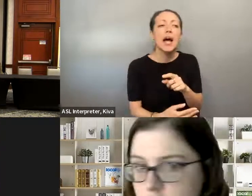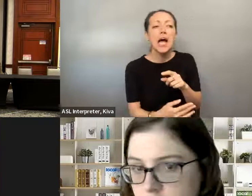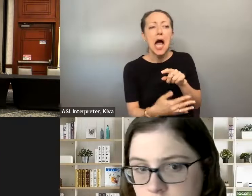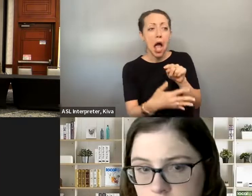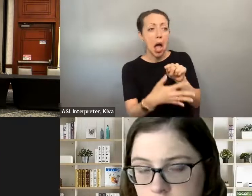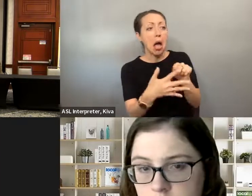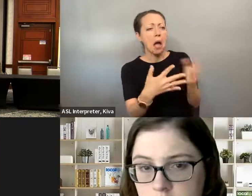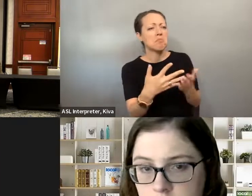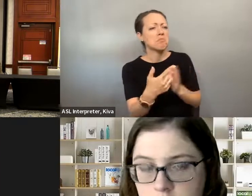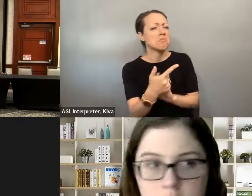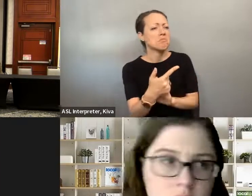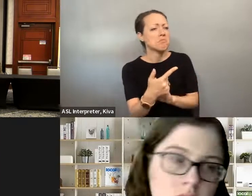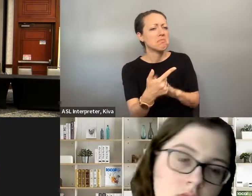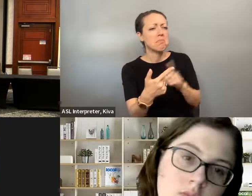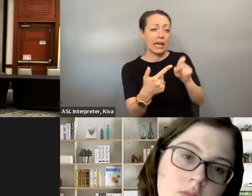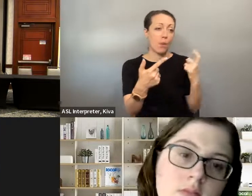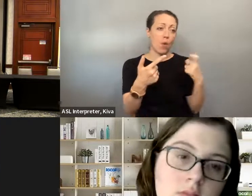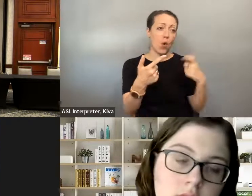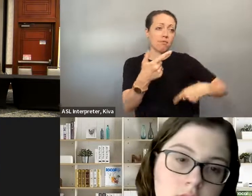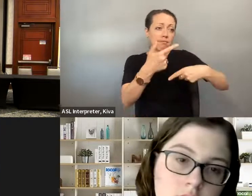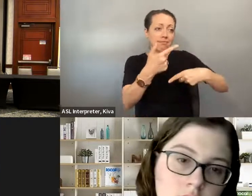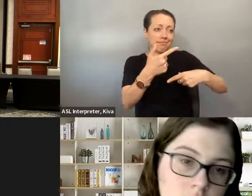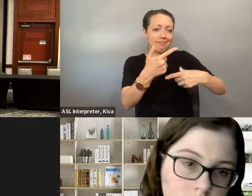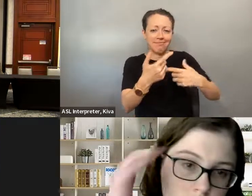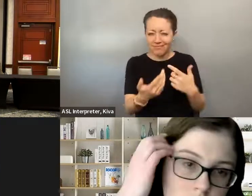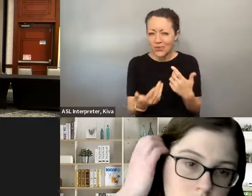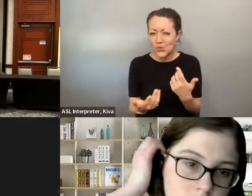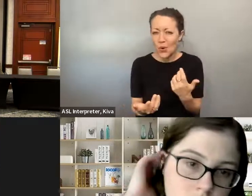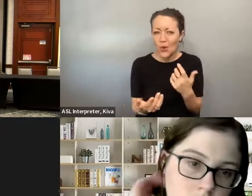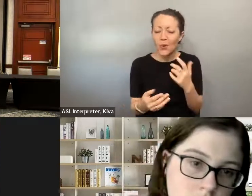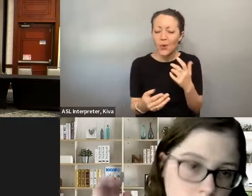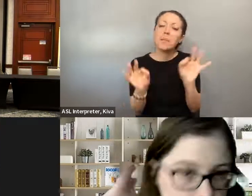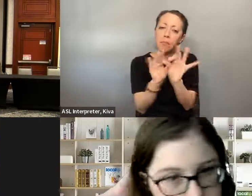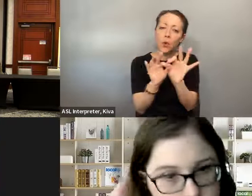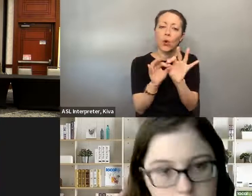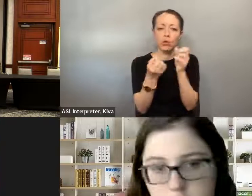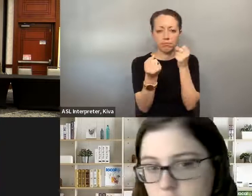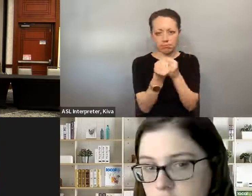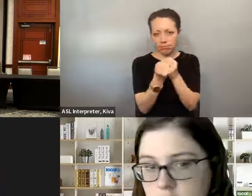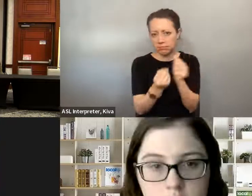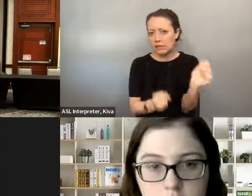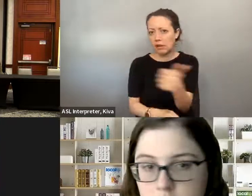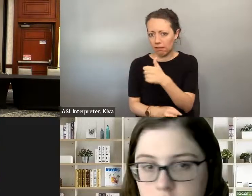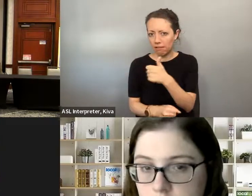they know my need. They may say, oh, hey, let me do this They may say, Oh, hey! Let me do this or this. But if this or this is not going to help me, then you know. or this, but if this or this is not going to help me, then